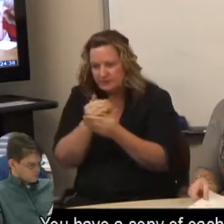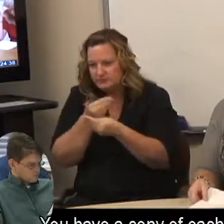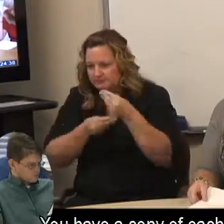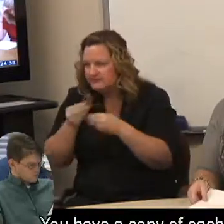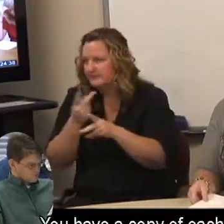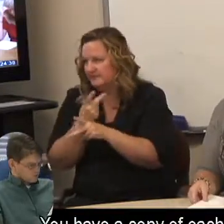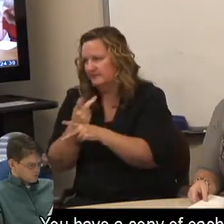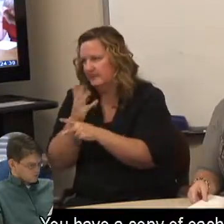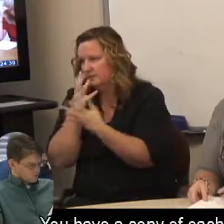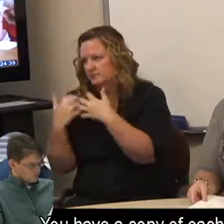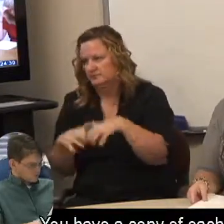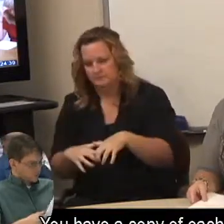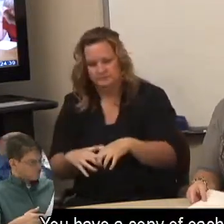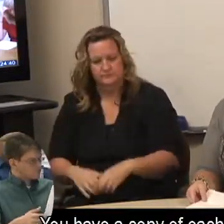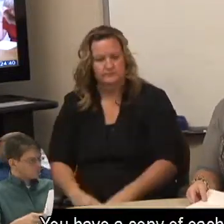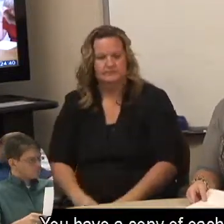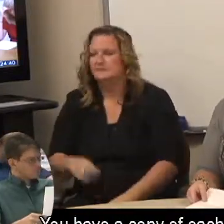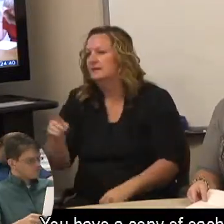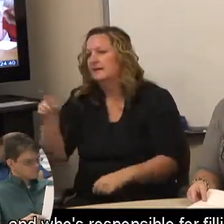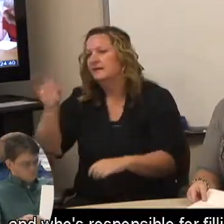You have a copy of each of those